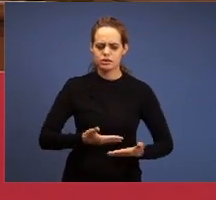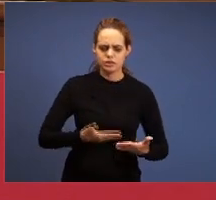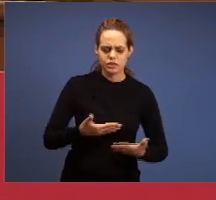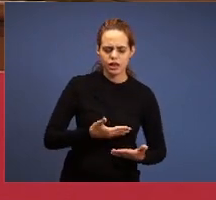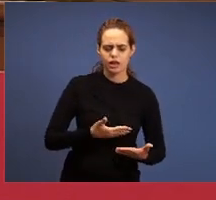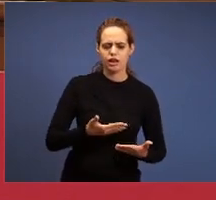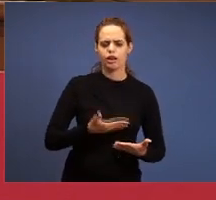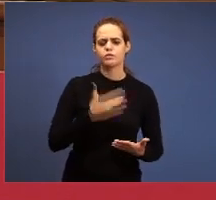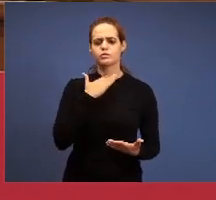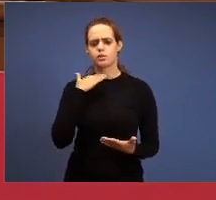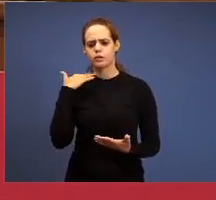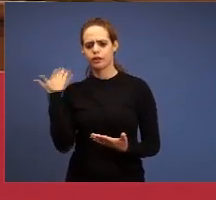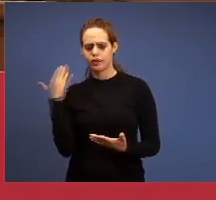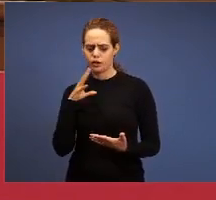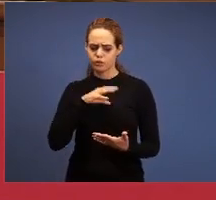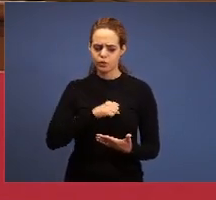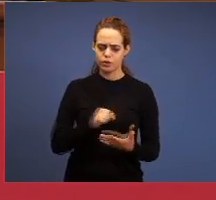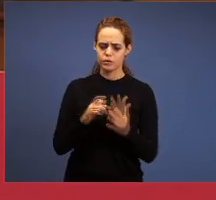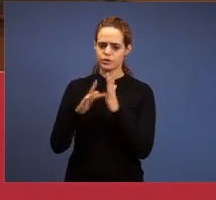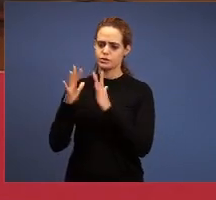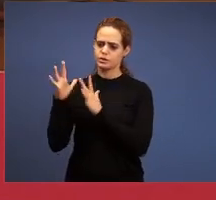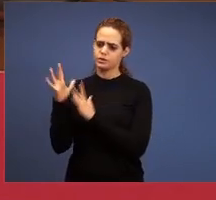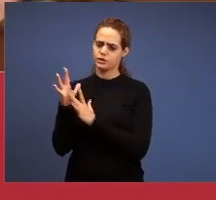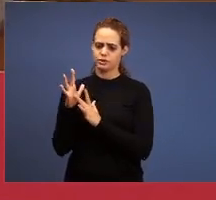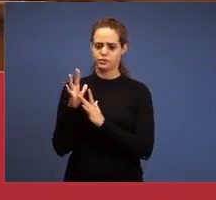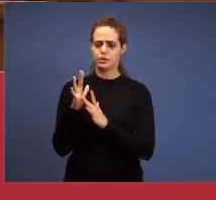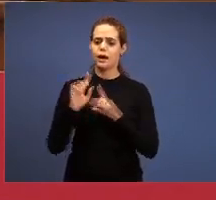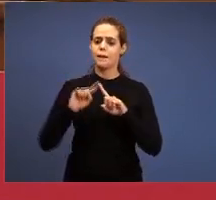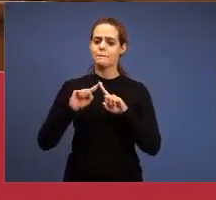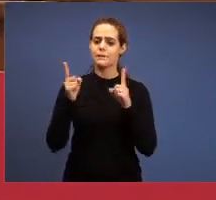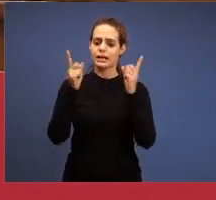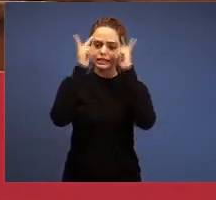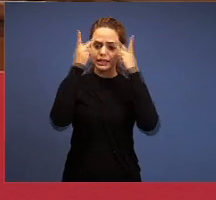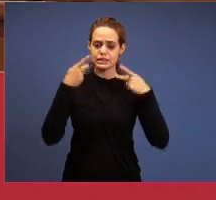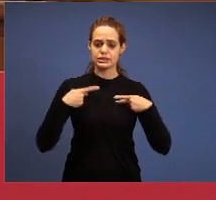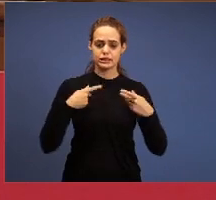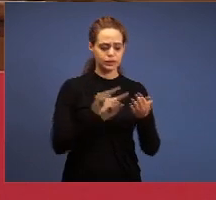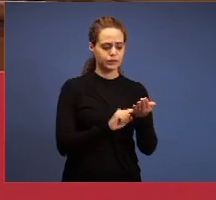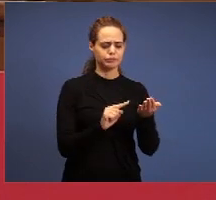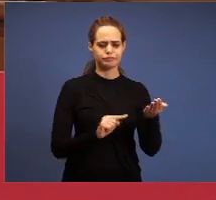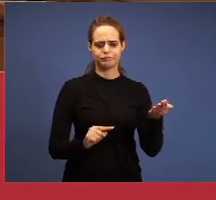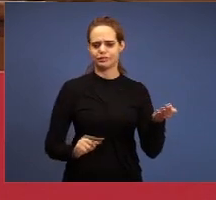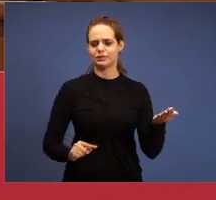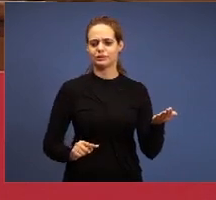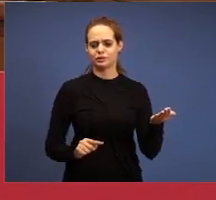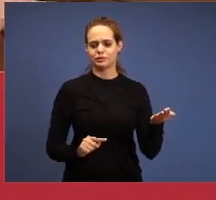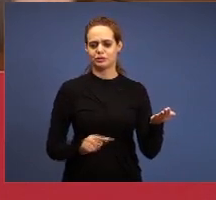the Holy Spirit, spilled the human body, Jesus spilled the Holy Spirit, the miracles